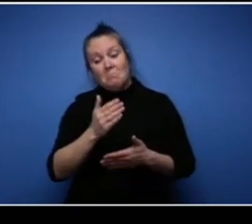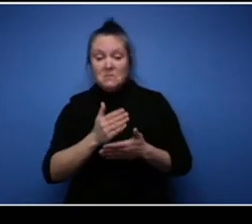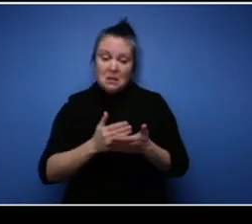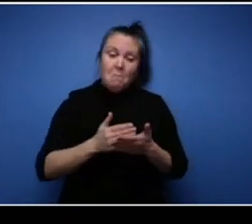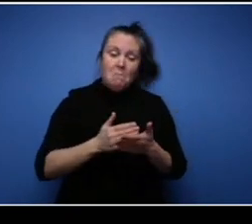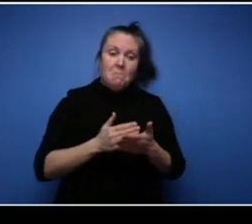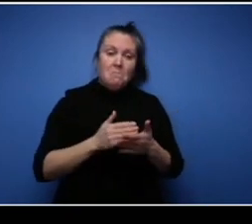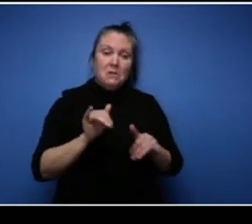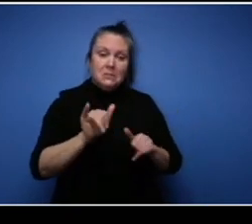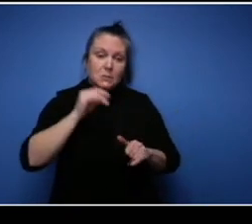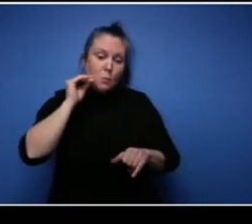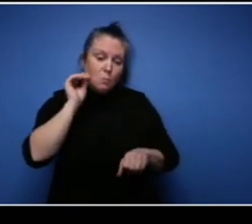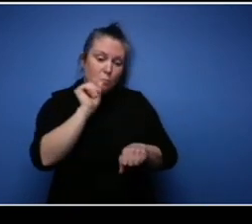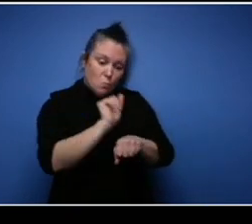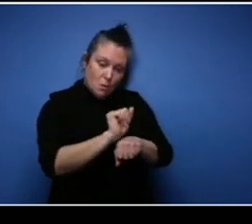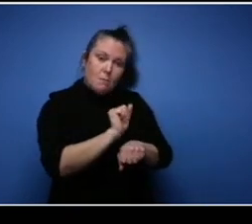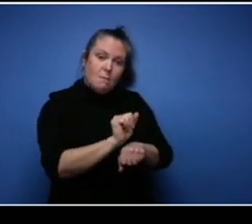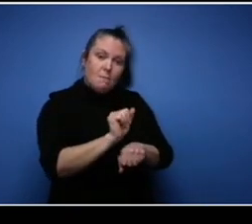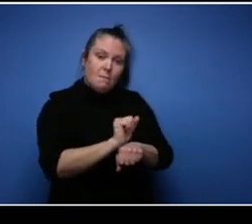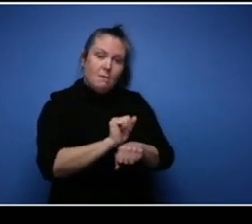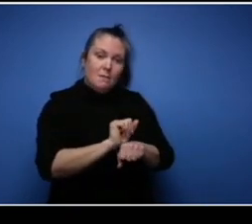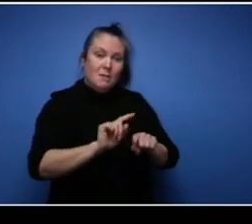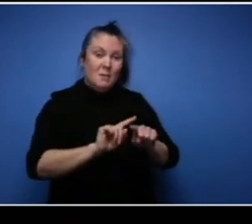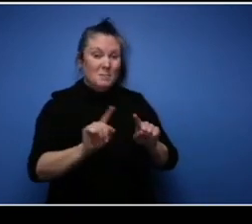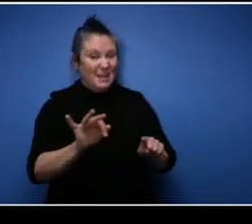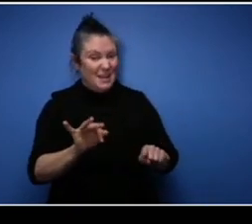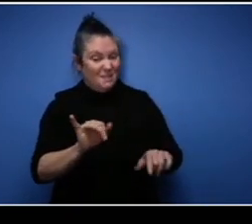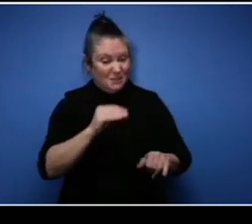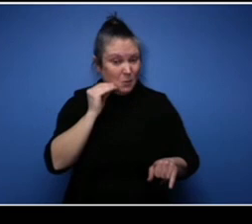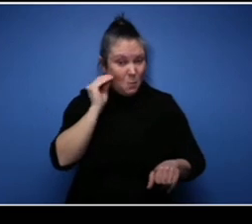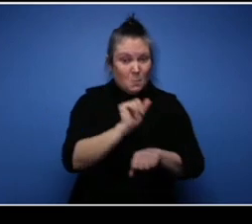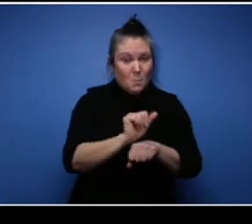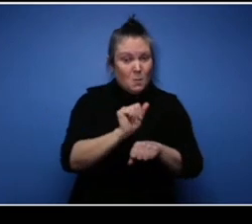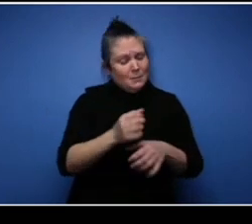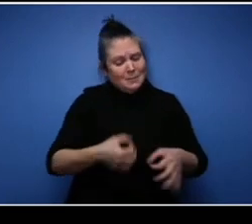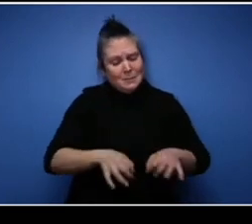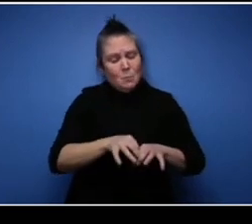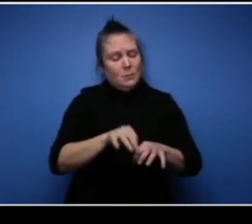home you gotta get up in the morning, get dressed, you know be professional like you